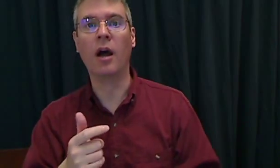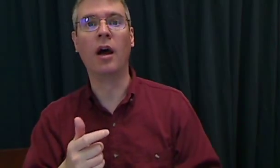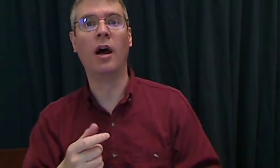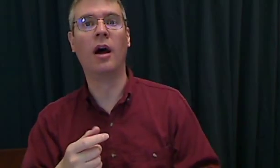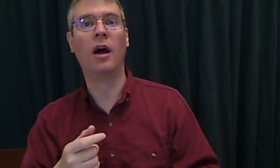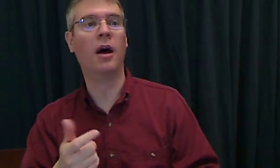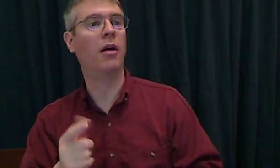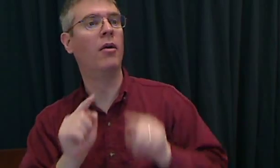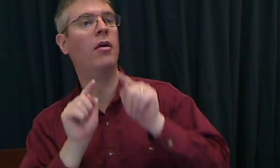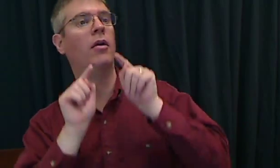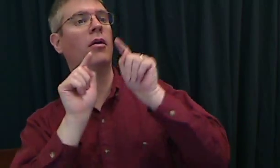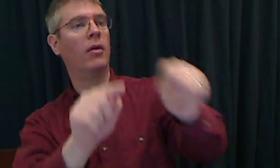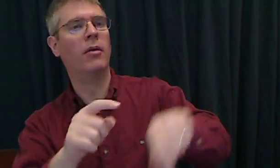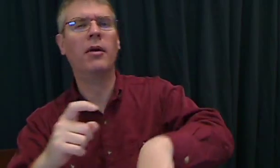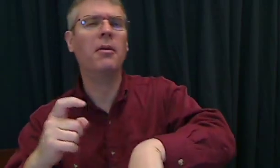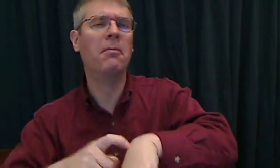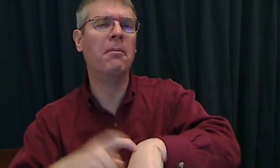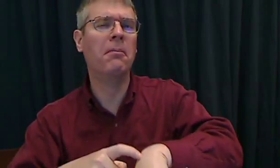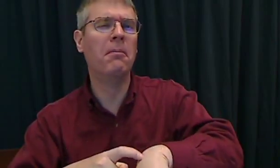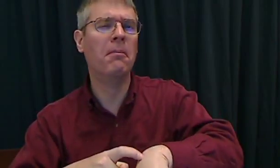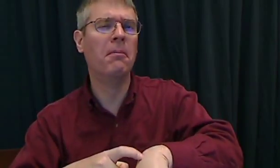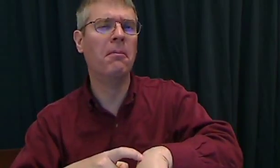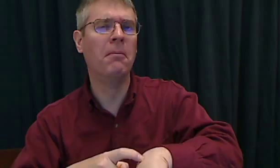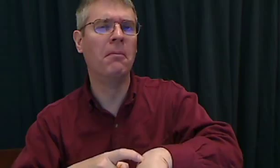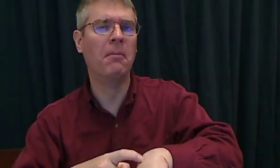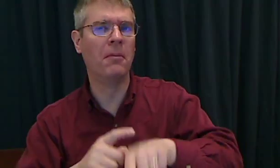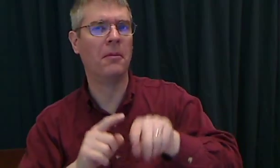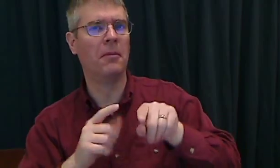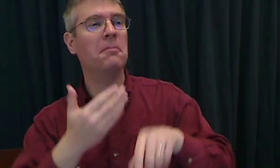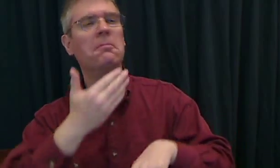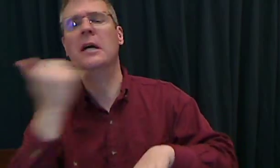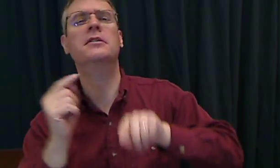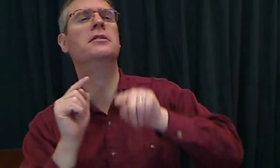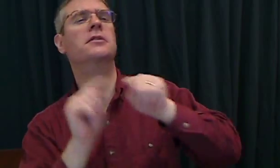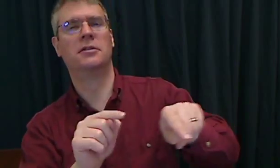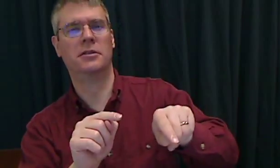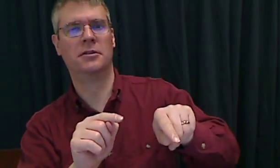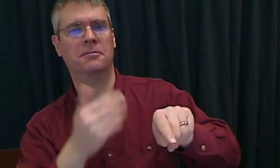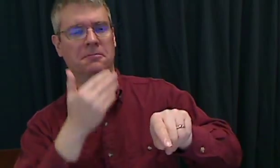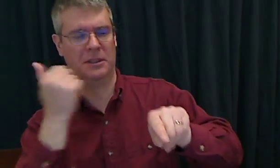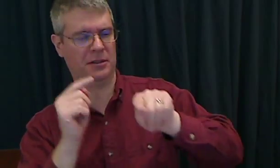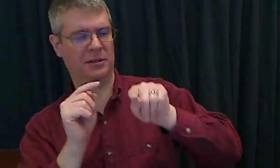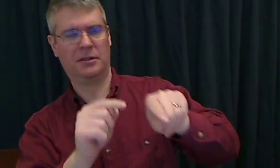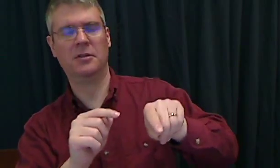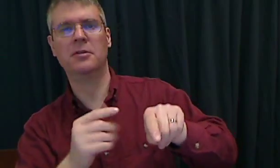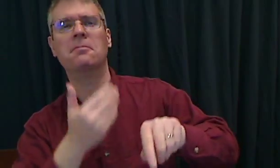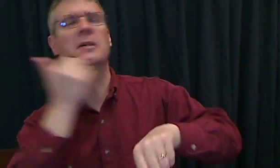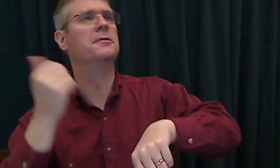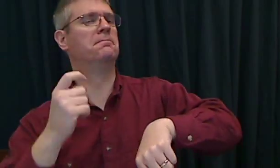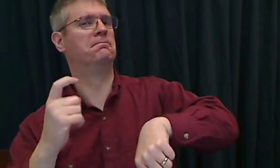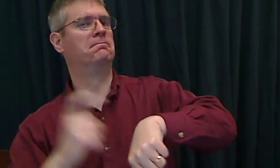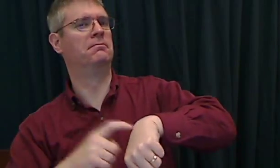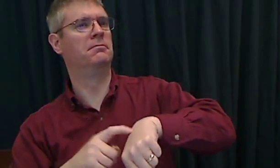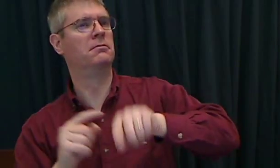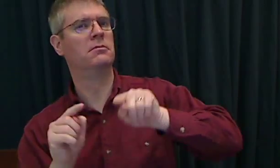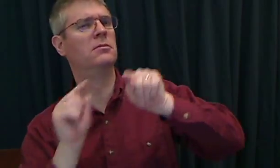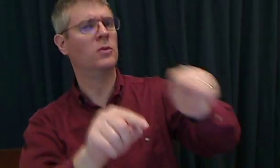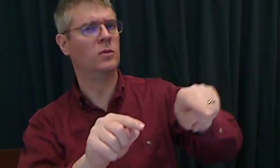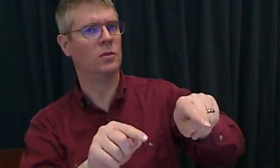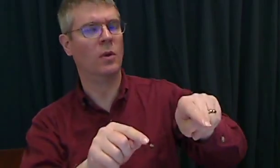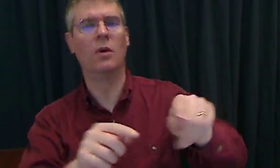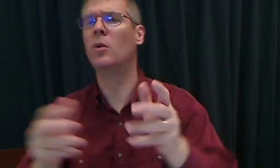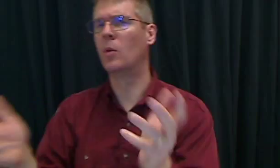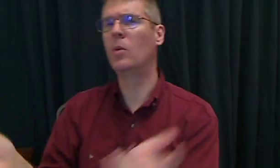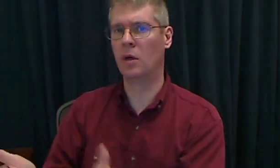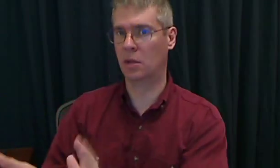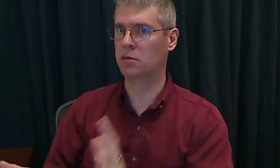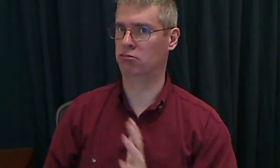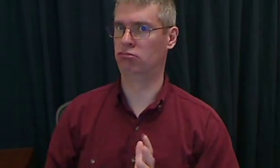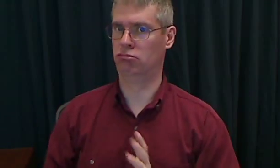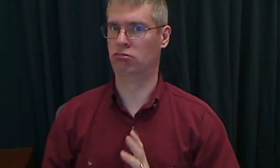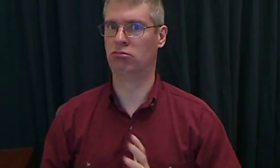You wouldn't sign just "GO TIME?" or "BEST GO?" You need to include the sign WHAT in this case.